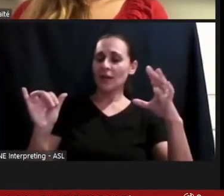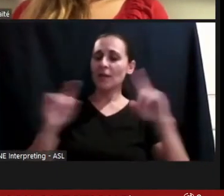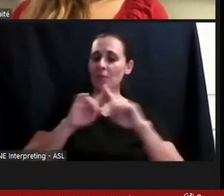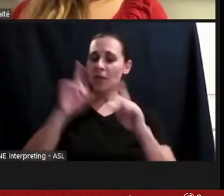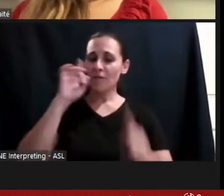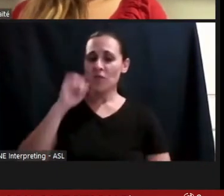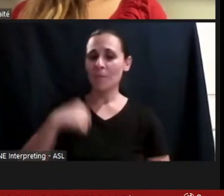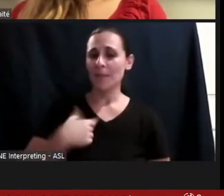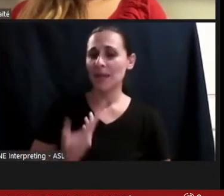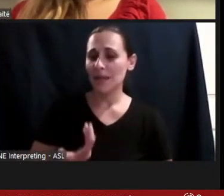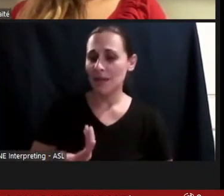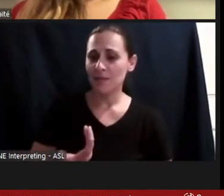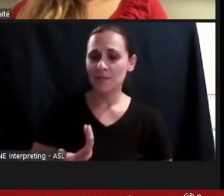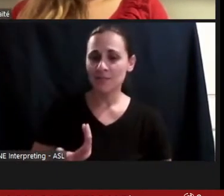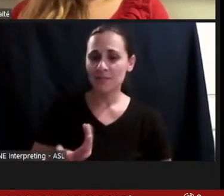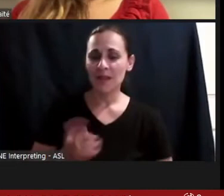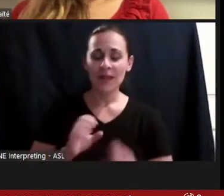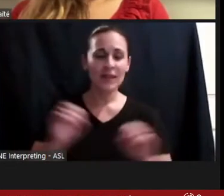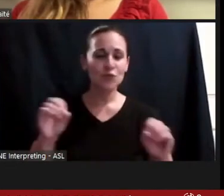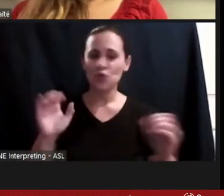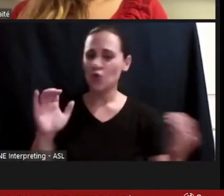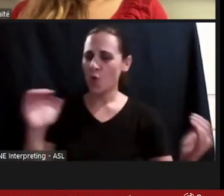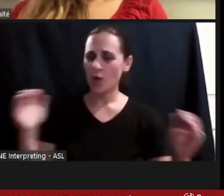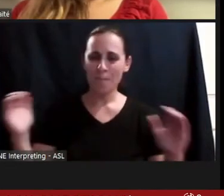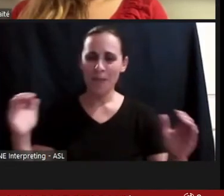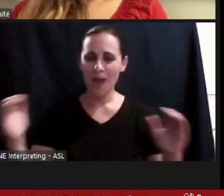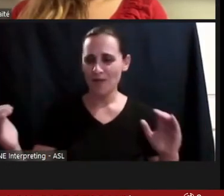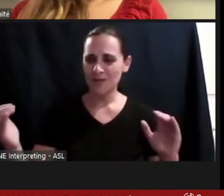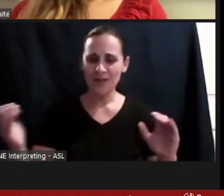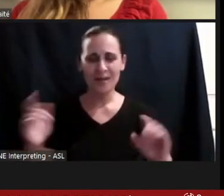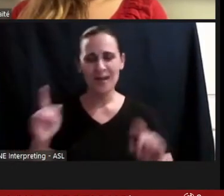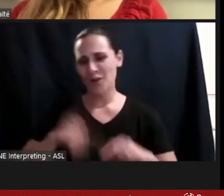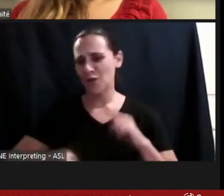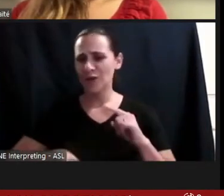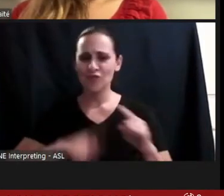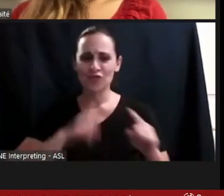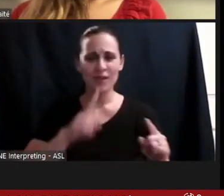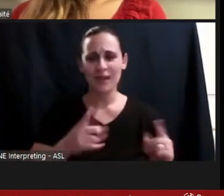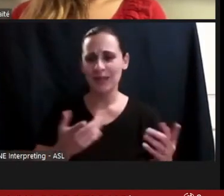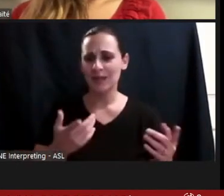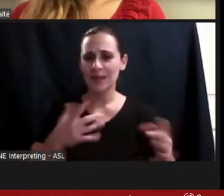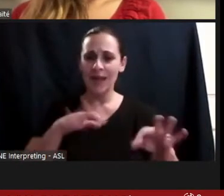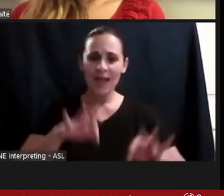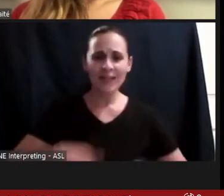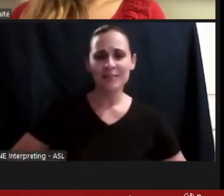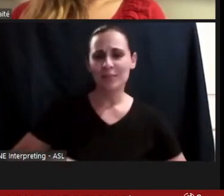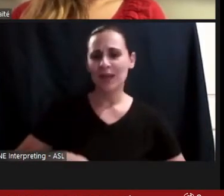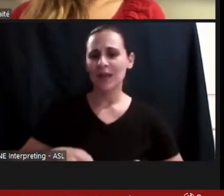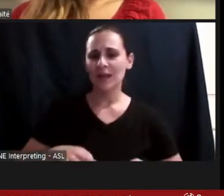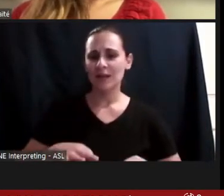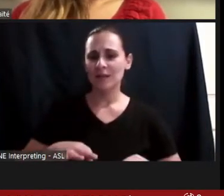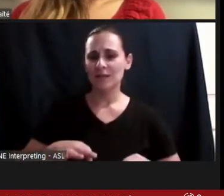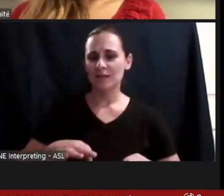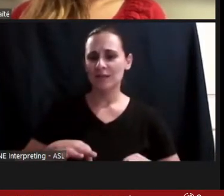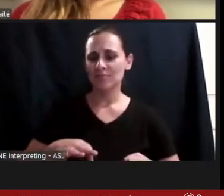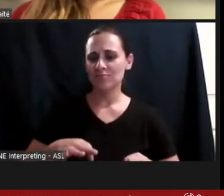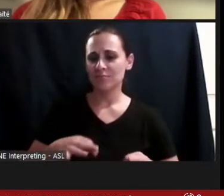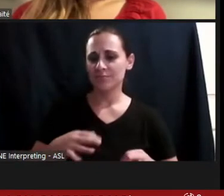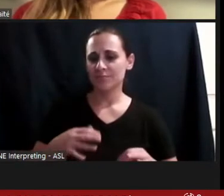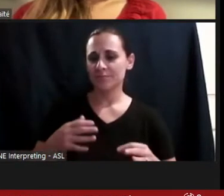no outlet, no comparison, nothing to talk about, what's it like to have – what if my patient finds